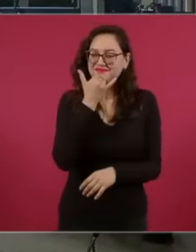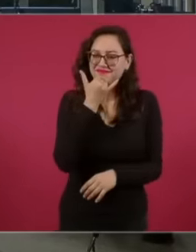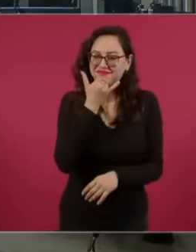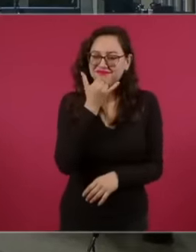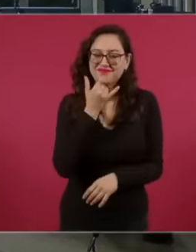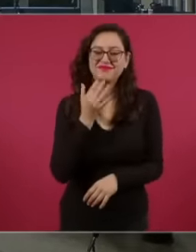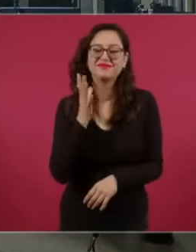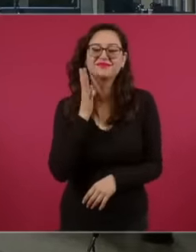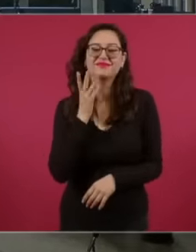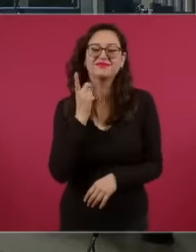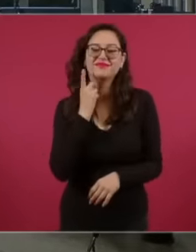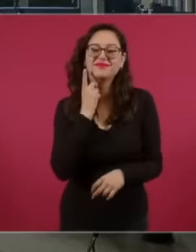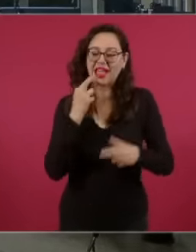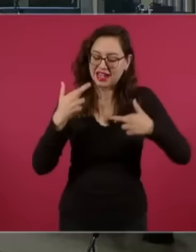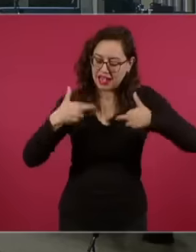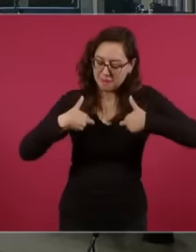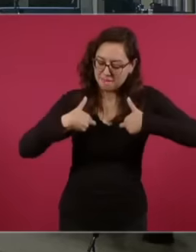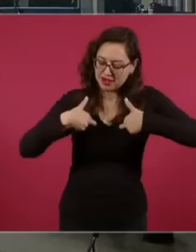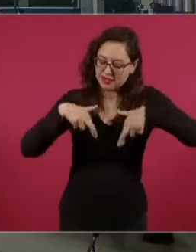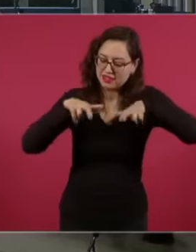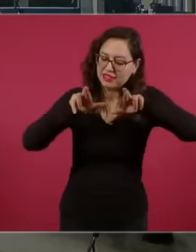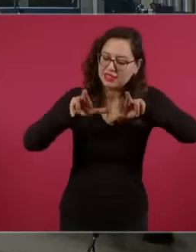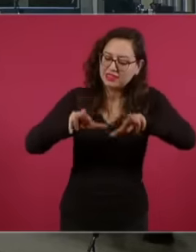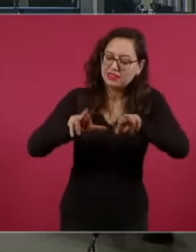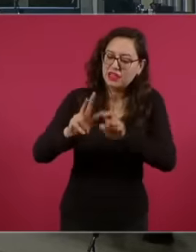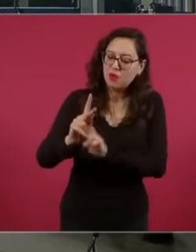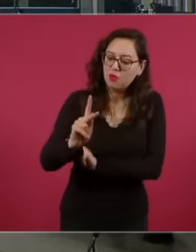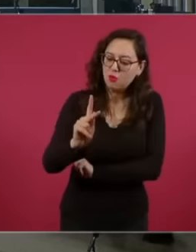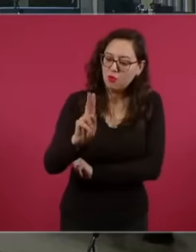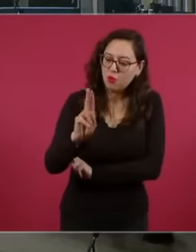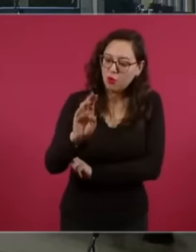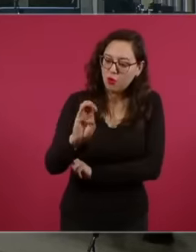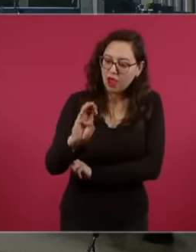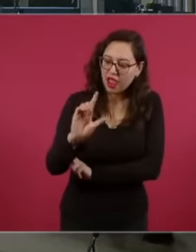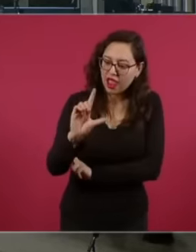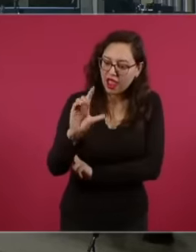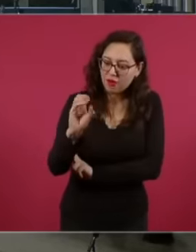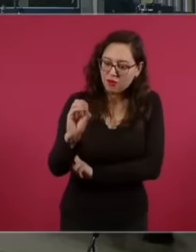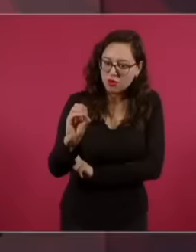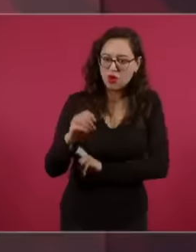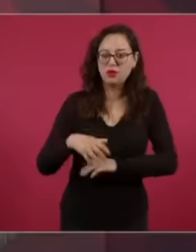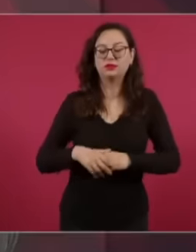to be the representation of the people, a deputy is